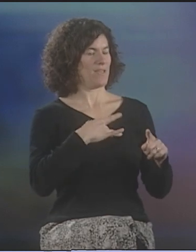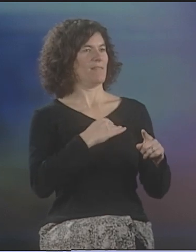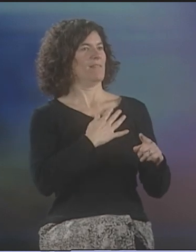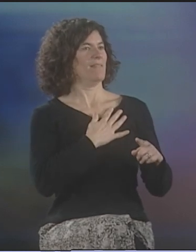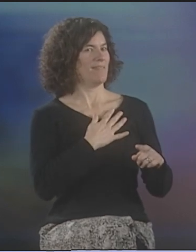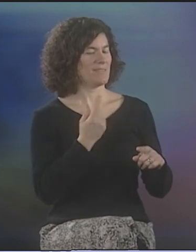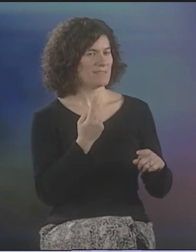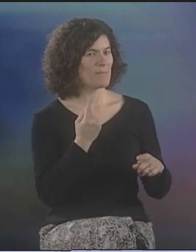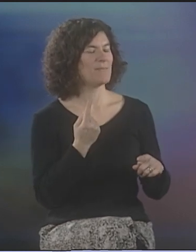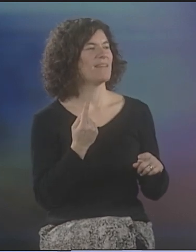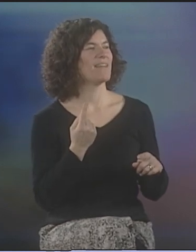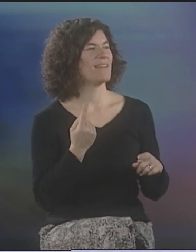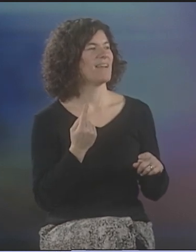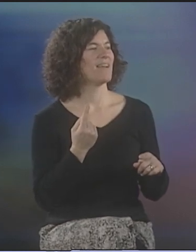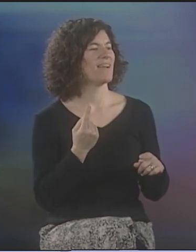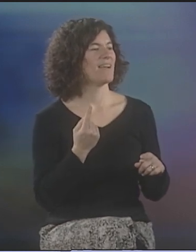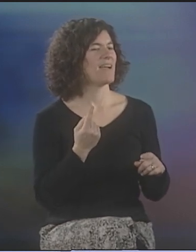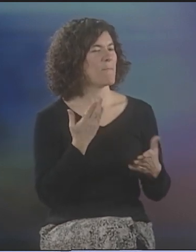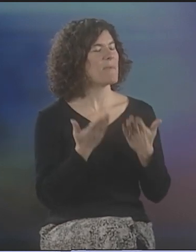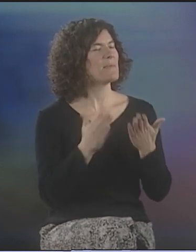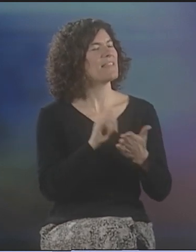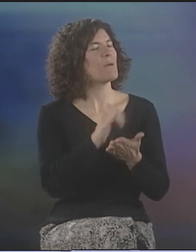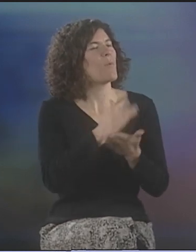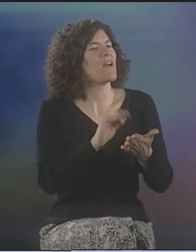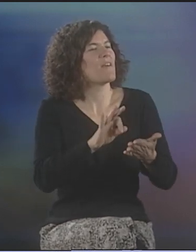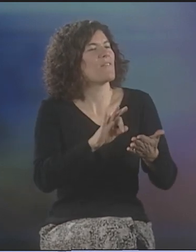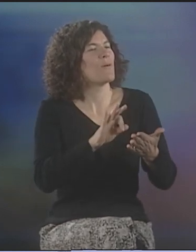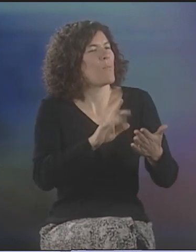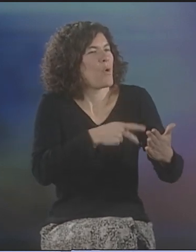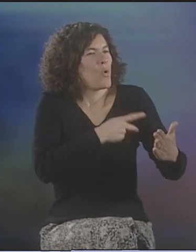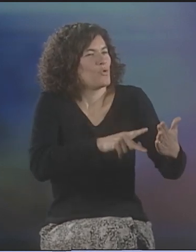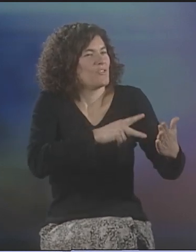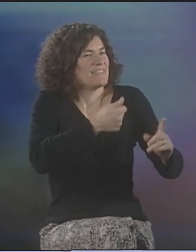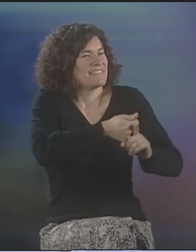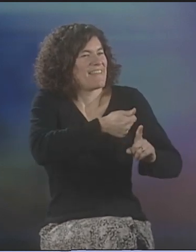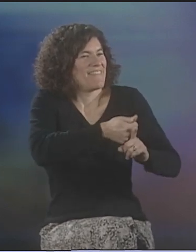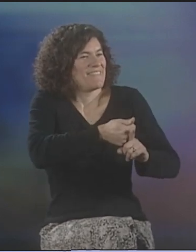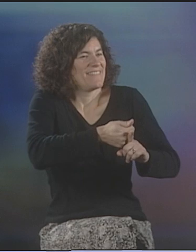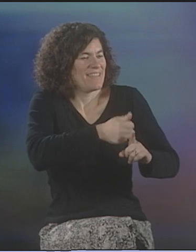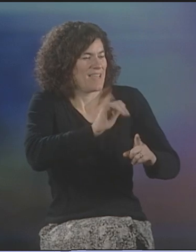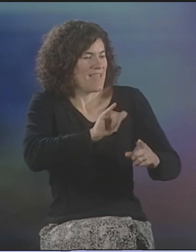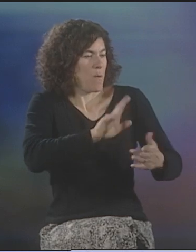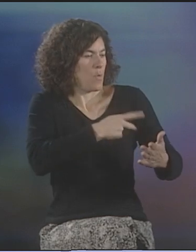SOMETIMES YOU CAN PROVIDE IMAGES TO PEOPLE AND YOU DON'T FULLY UNDERSTAND IT,